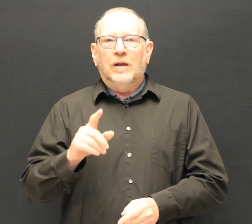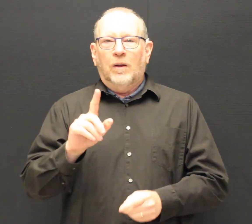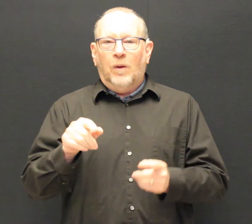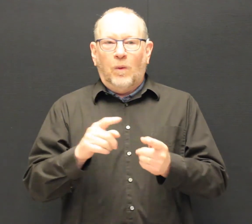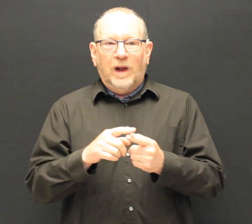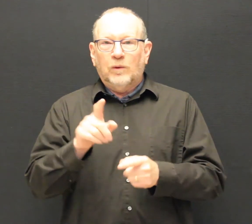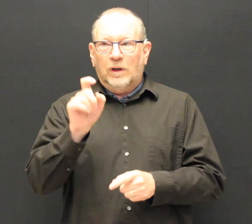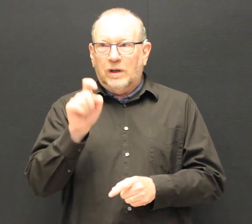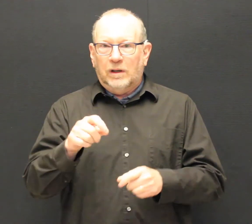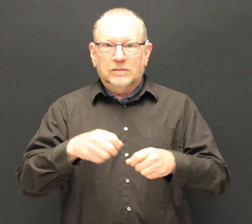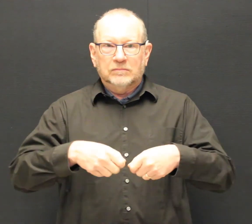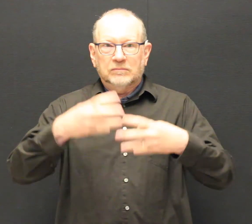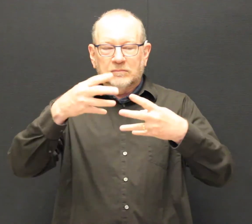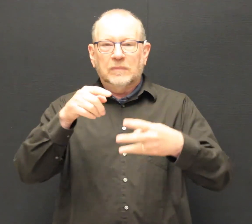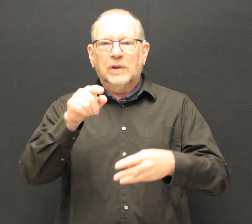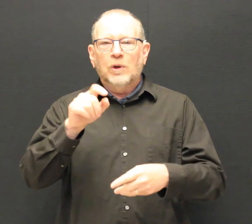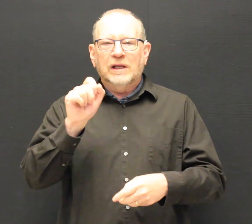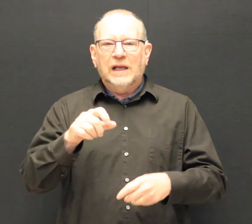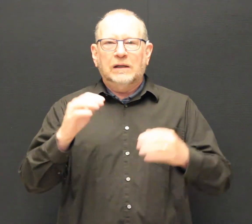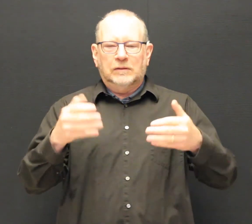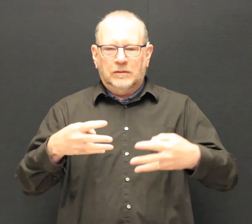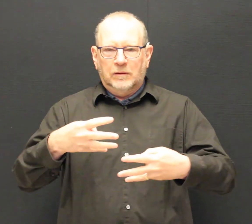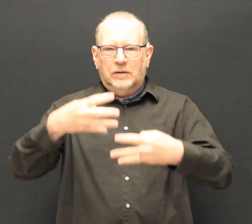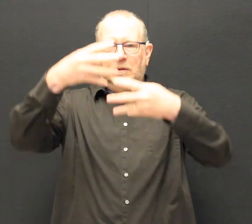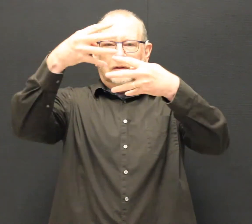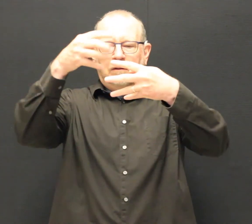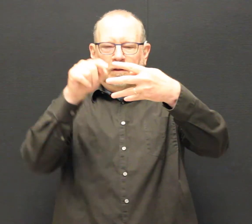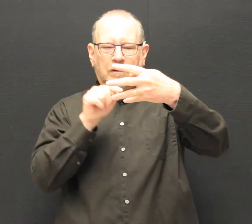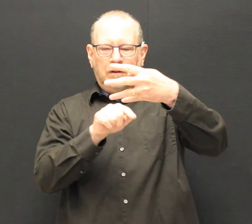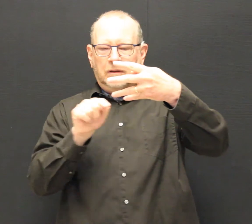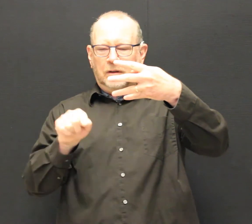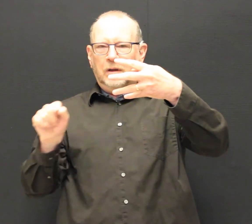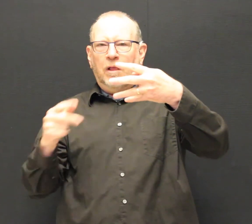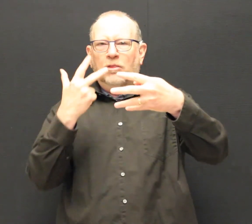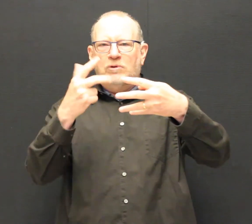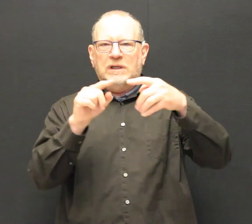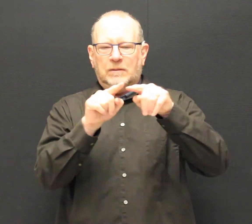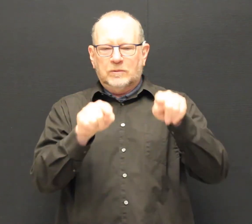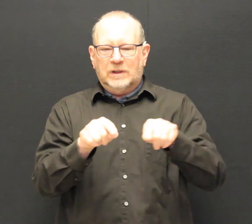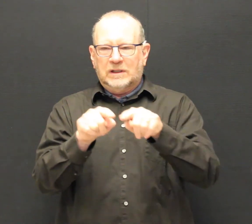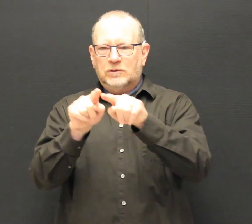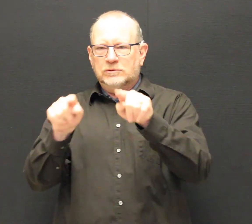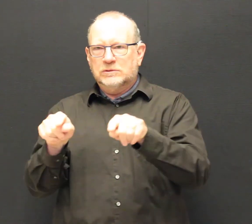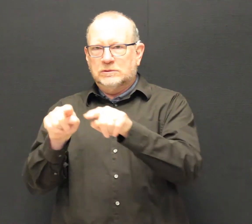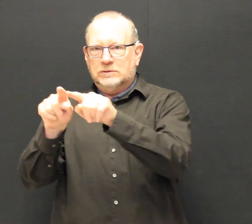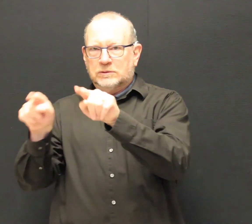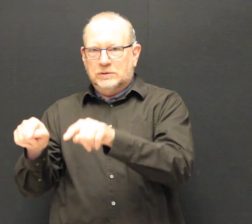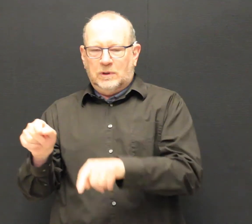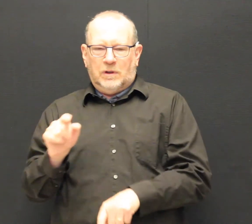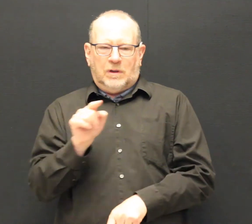You can search for the position by scrolling down the page to the three search options near the bottom